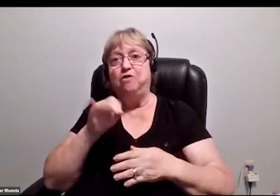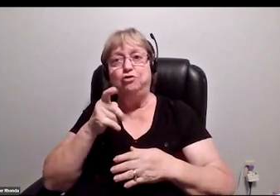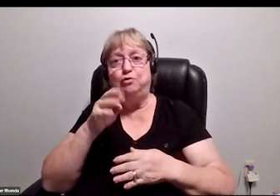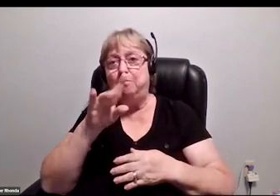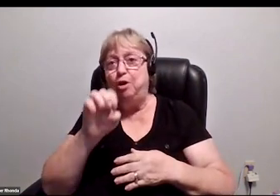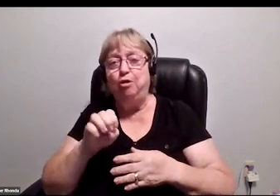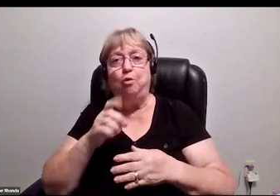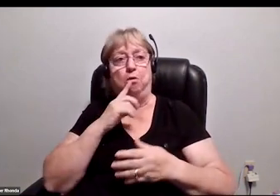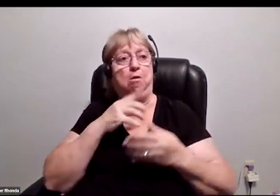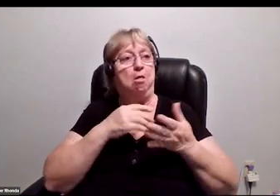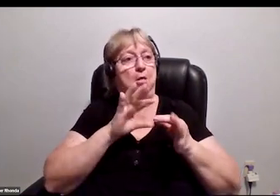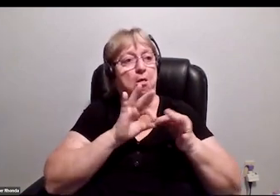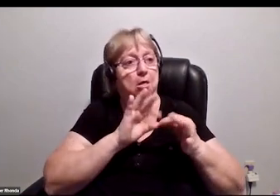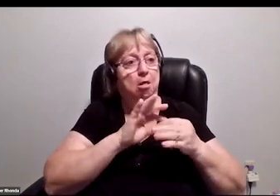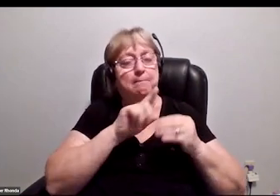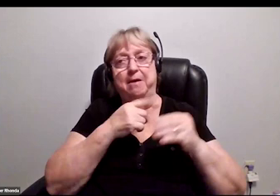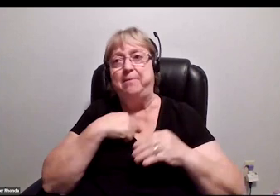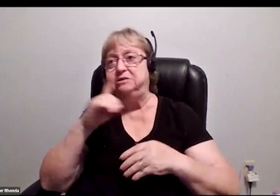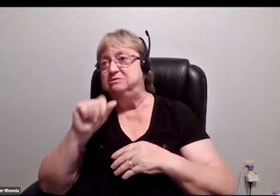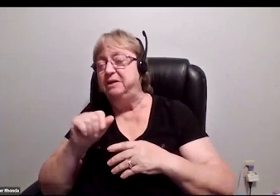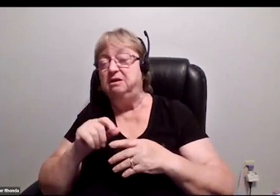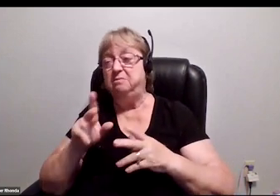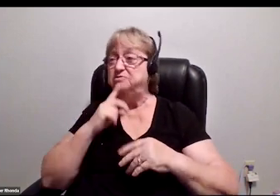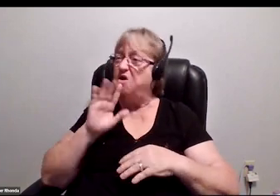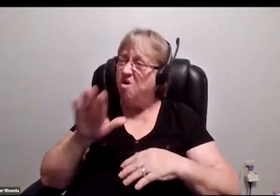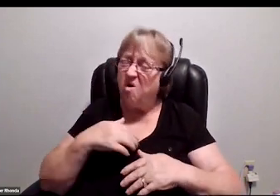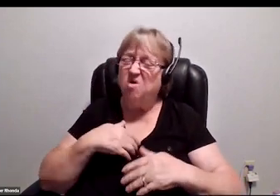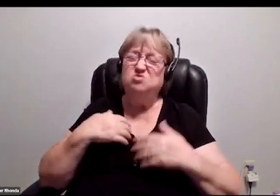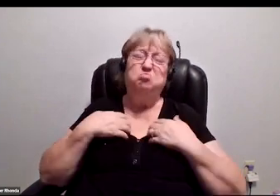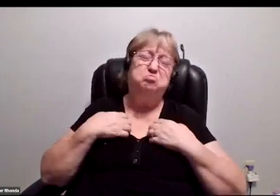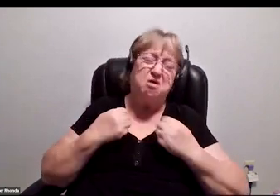"Wow, you're so courageous and you're so brave to talk